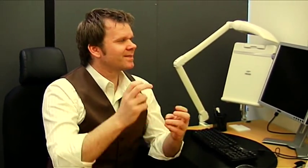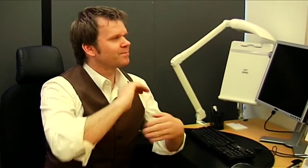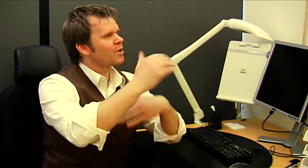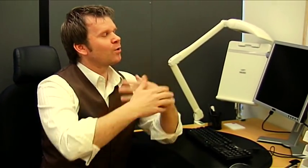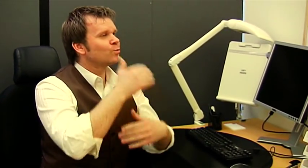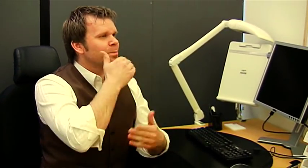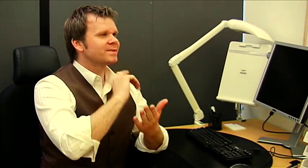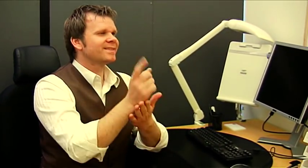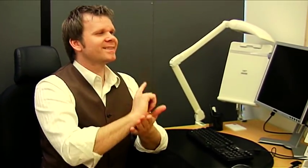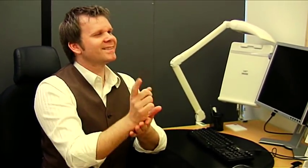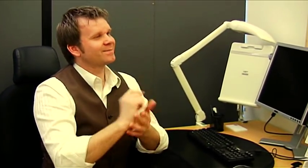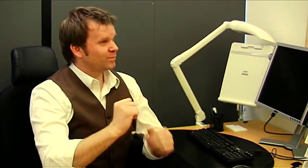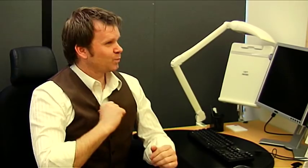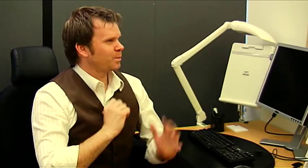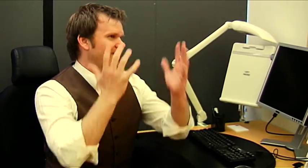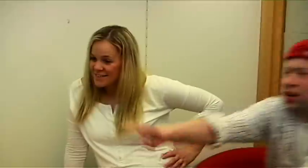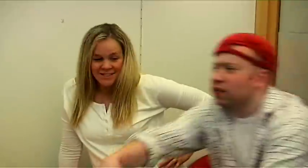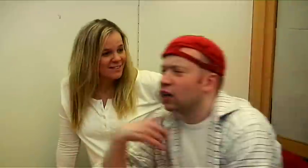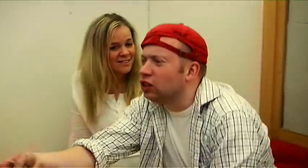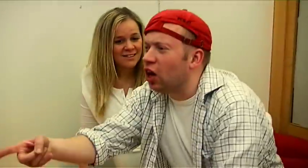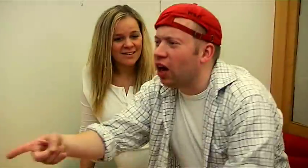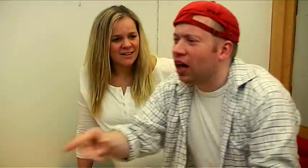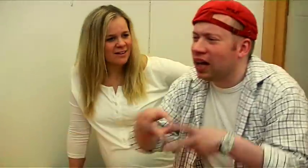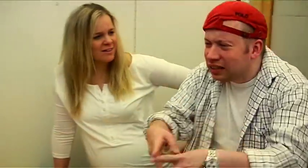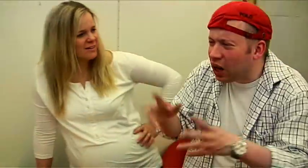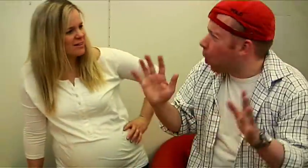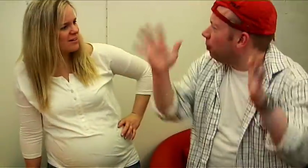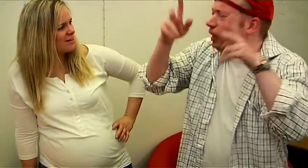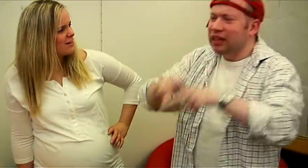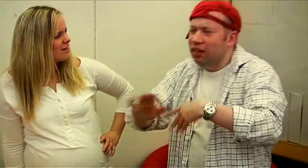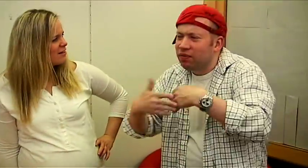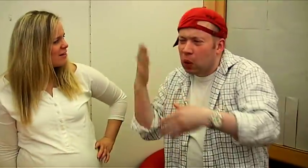and can relive the old teenage years! What did you say? Relive? The teenage years?